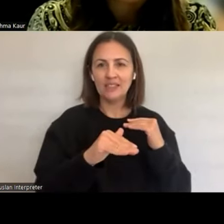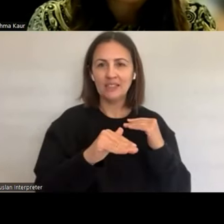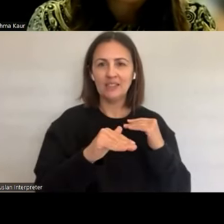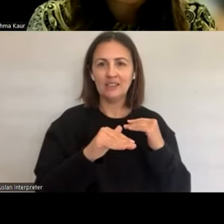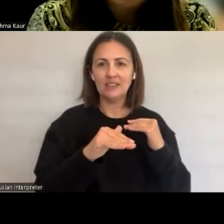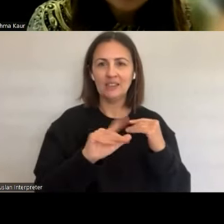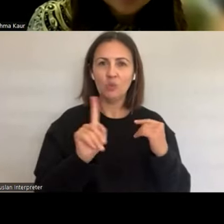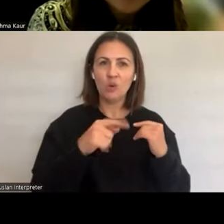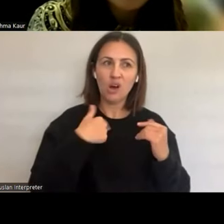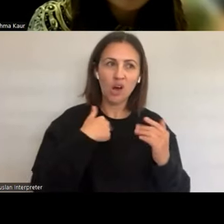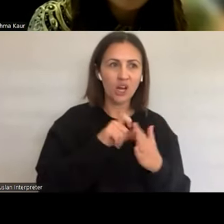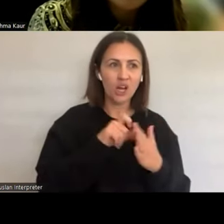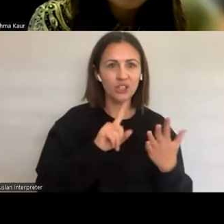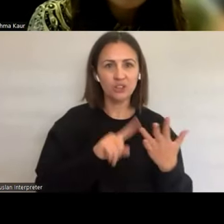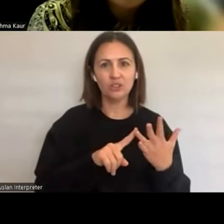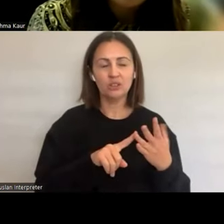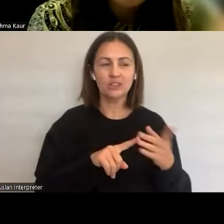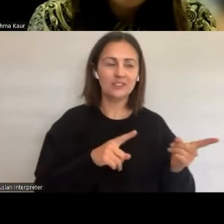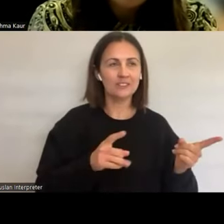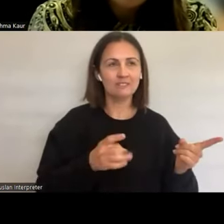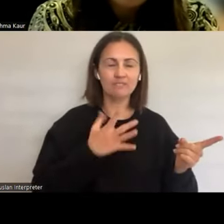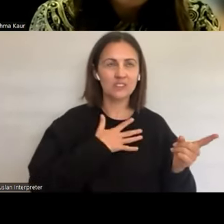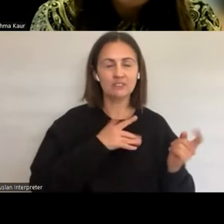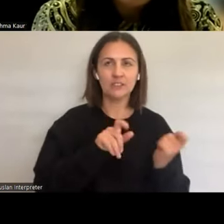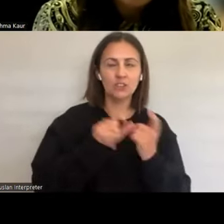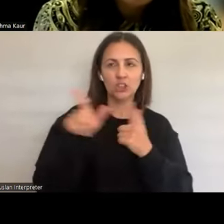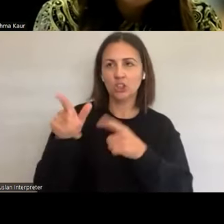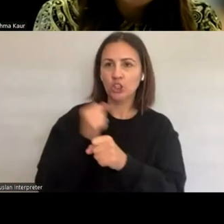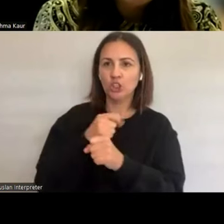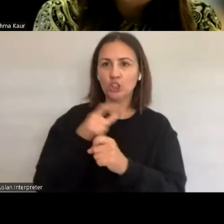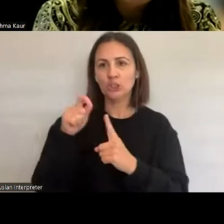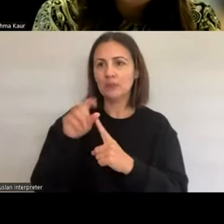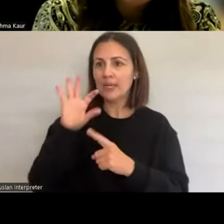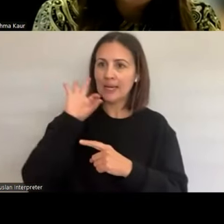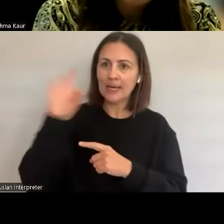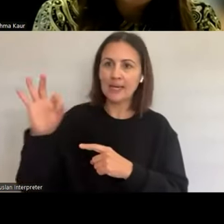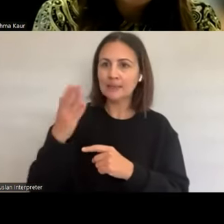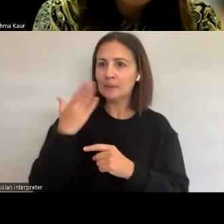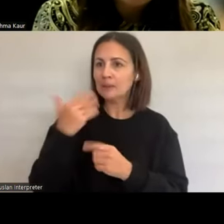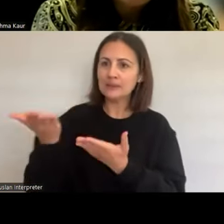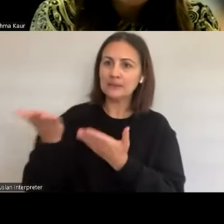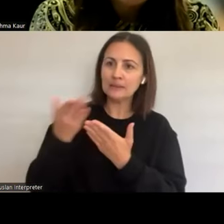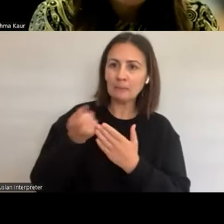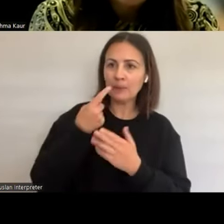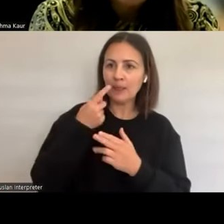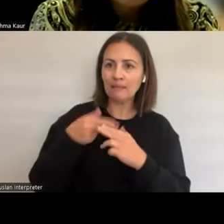They go to the GP, they go to the pharmacy. Those options are often scripted. They come